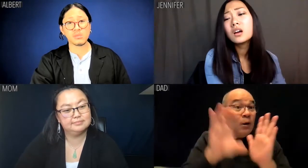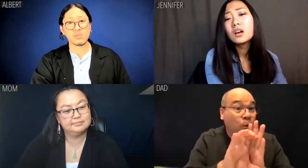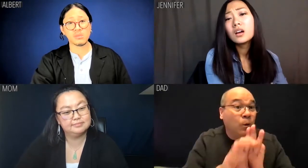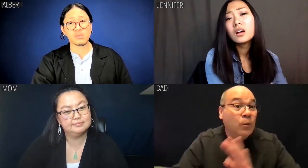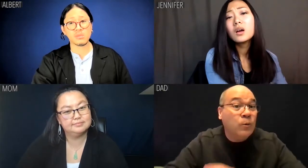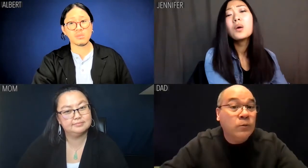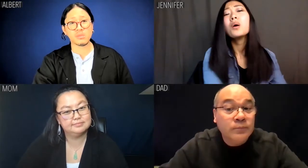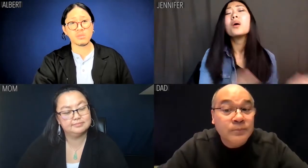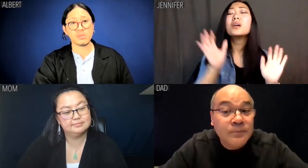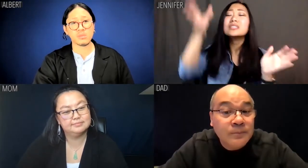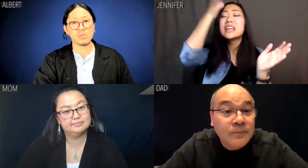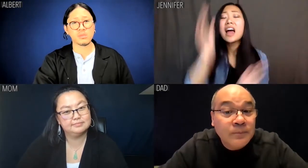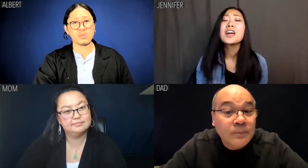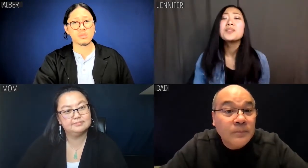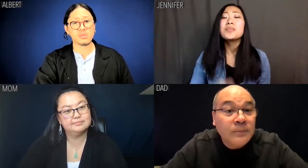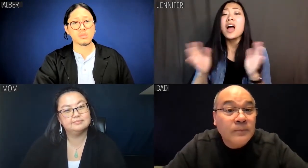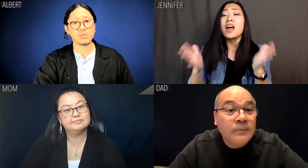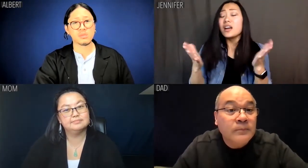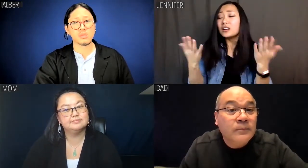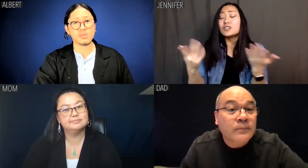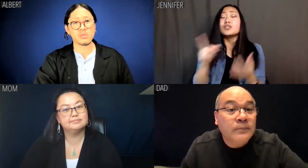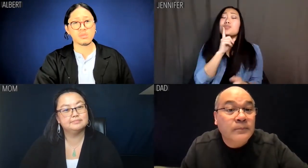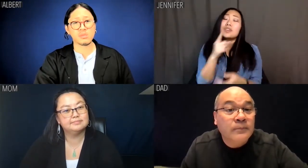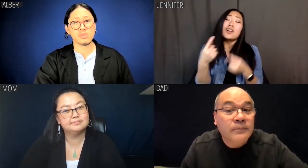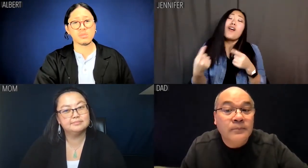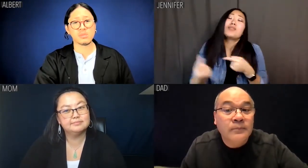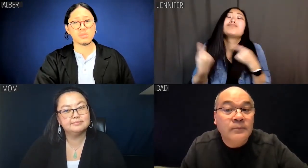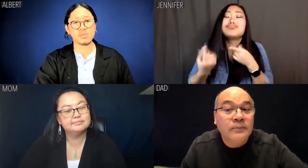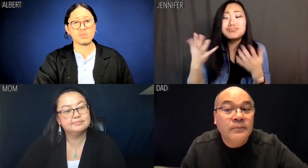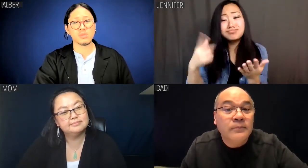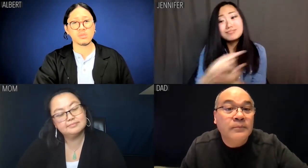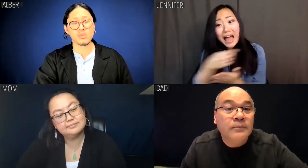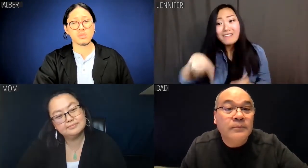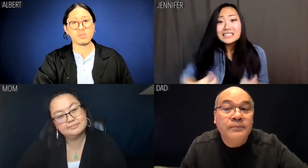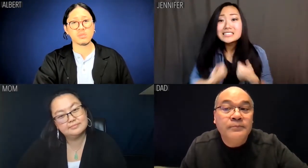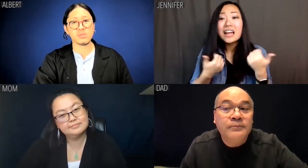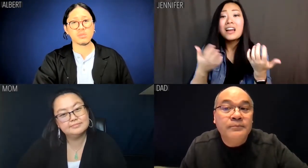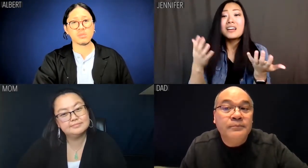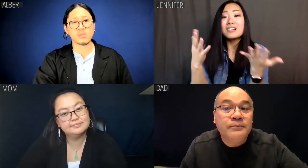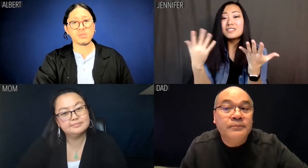Jennifer: Dad, it's just so hard navigating this life